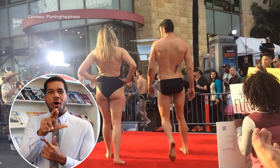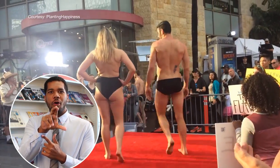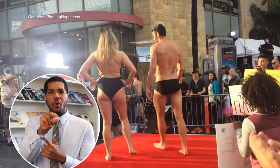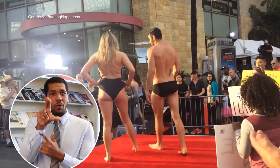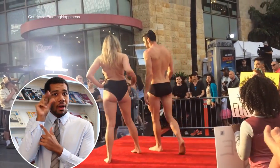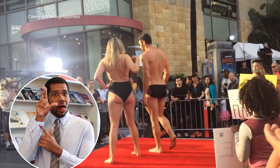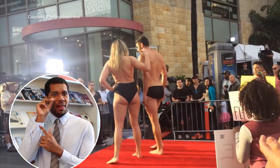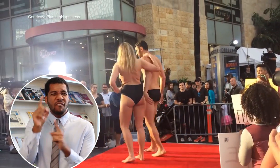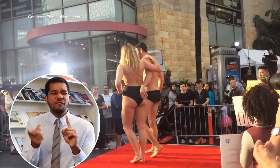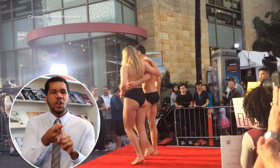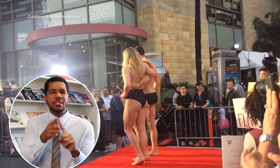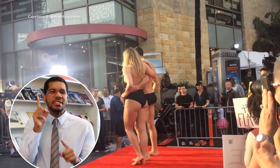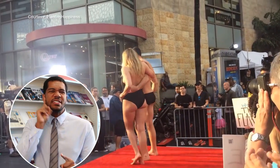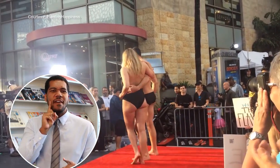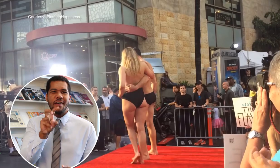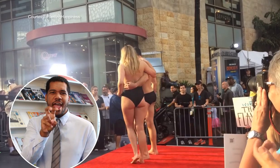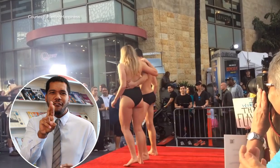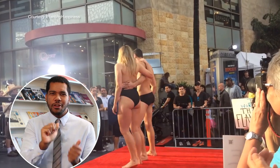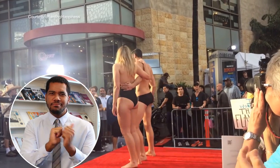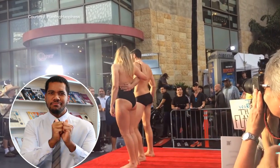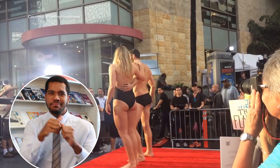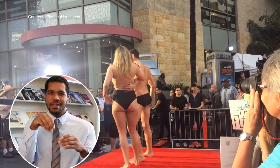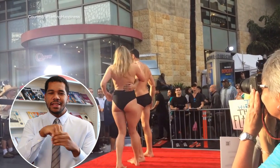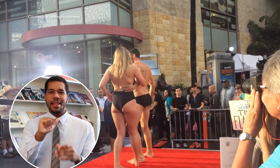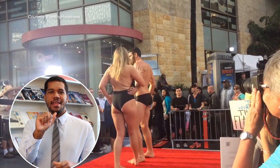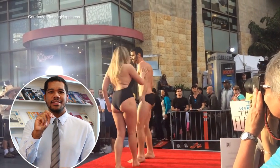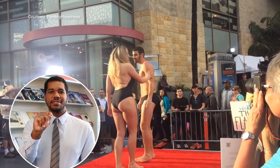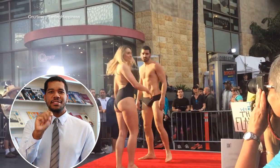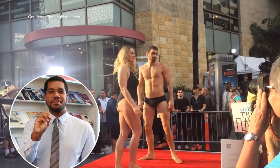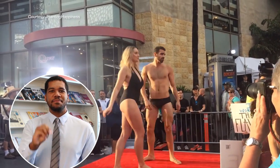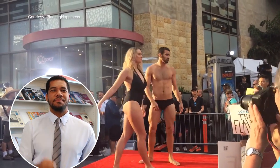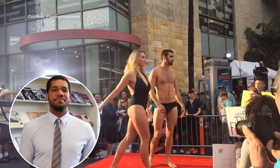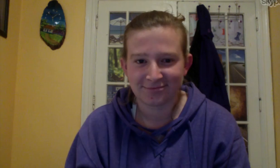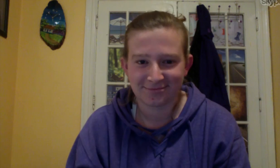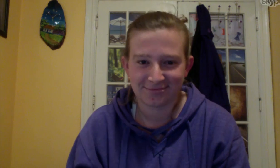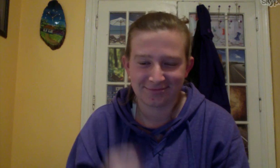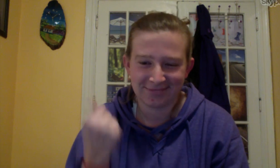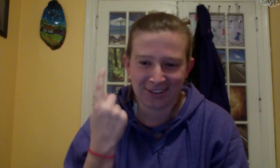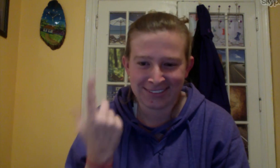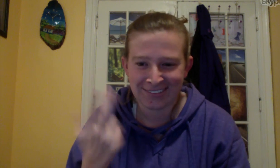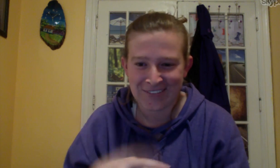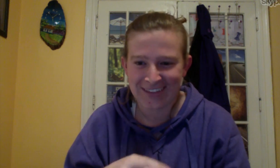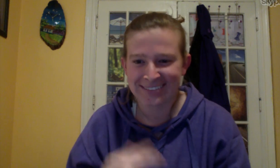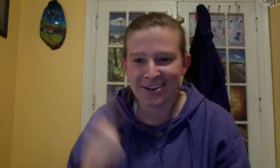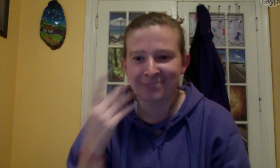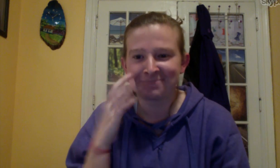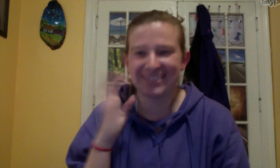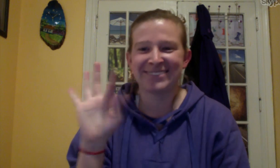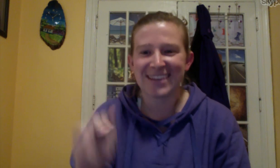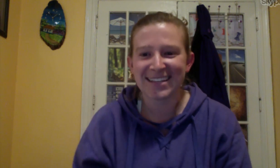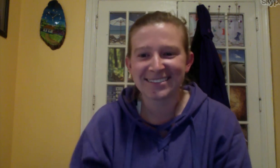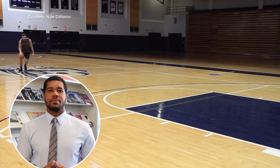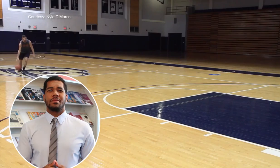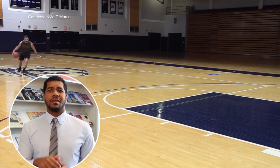He's the first Deaf model to ever compete on ANTM. Phyllis: “Always, of course I’m his biggest fan!”